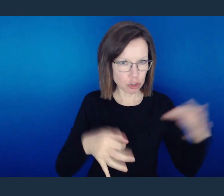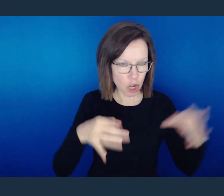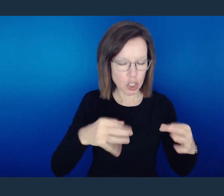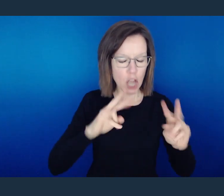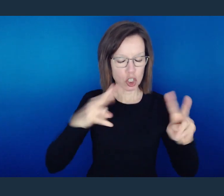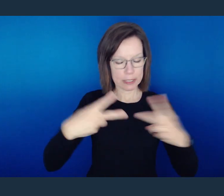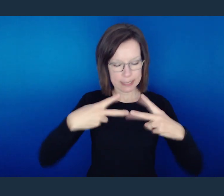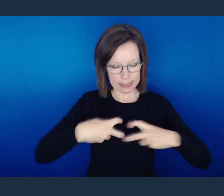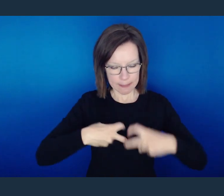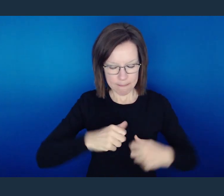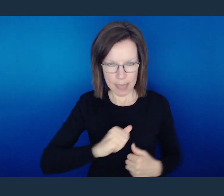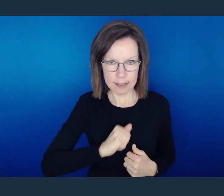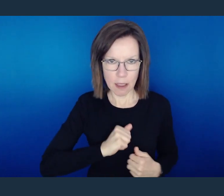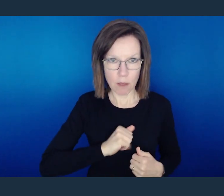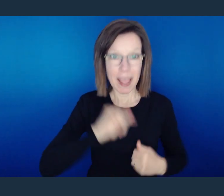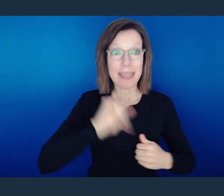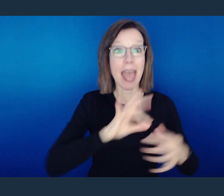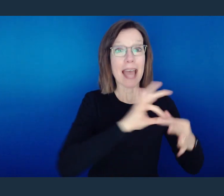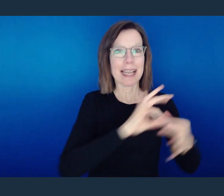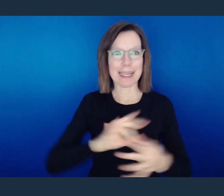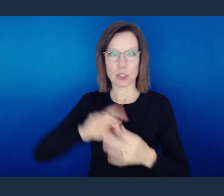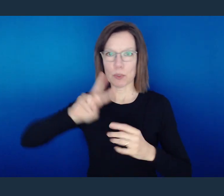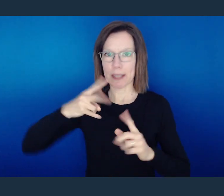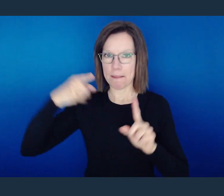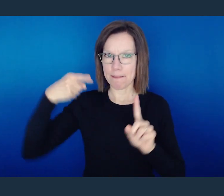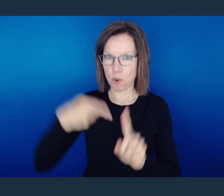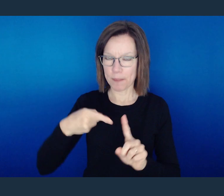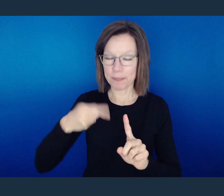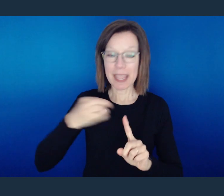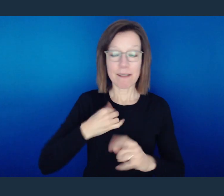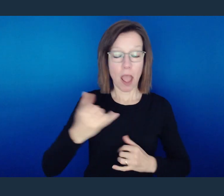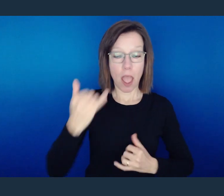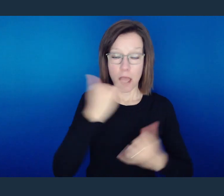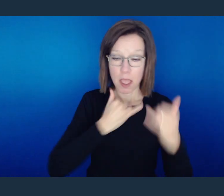In doing that, we get to the next point, because the reason that we can expect consequences